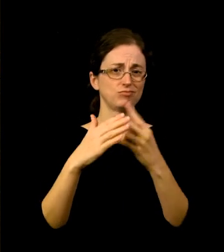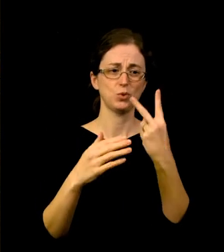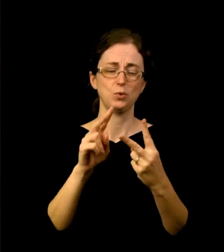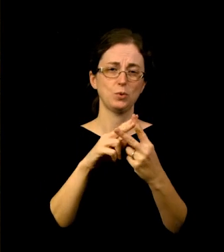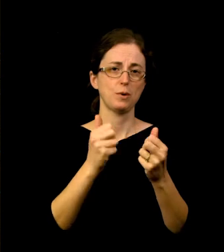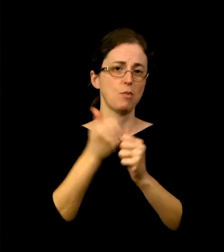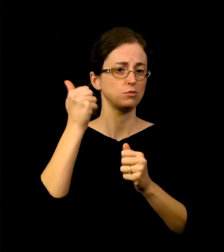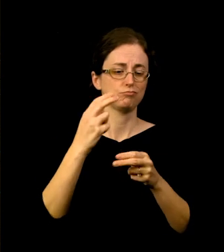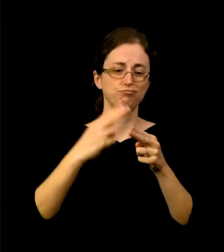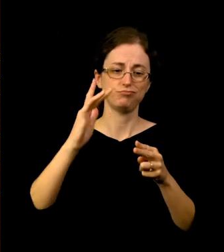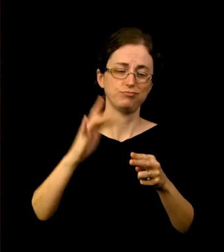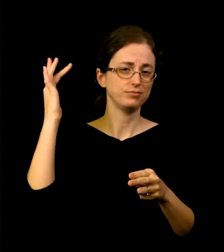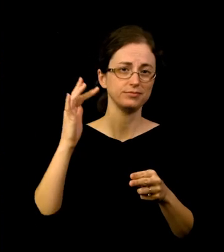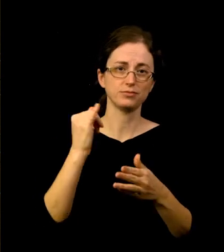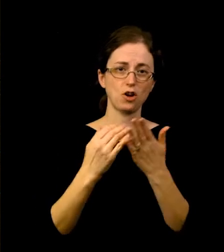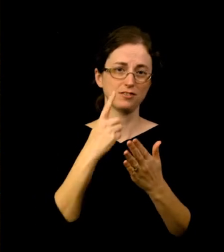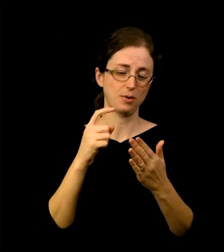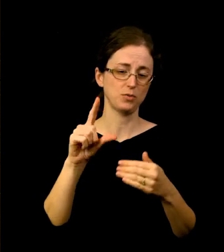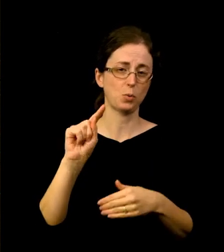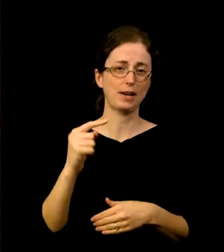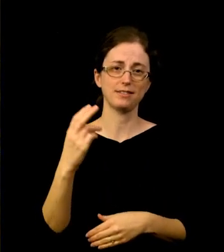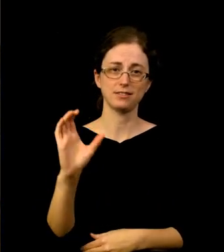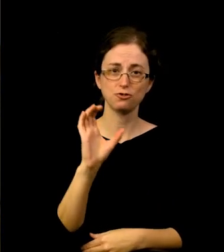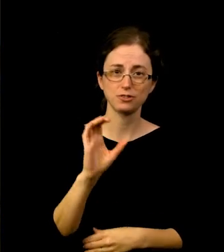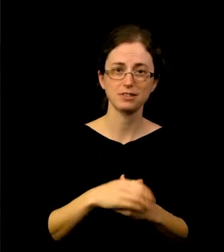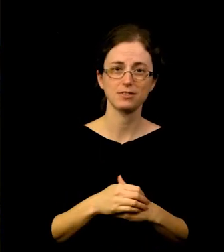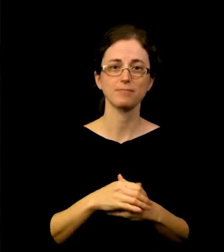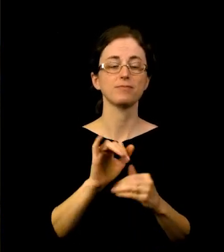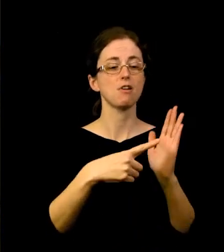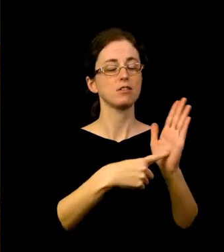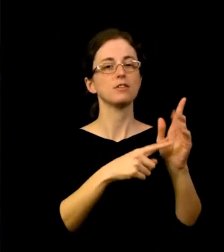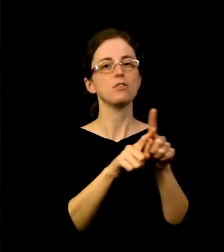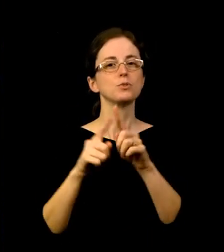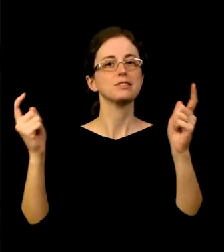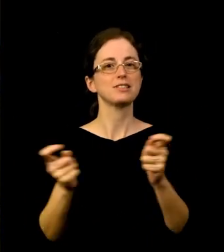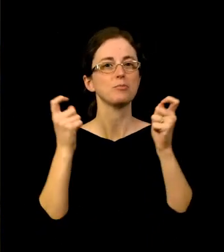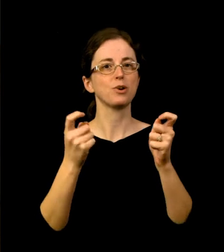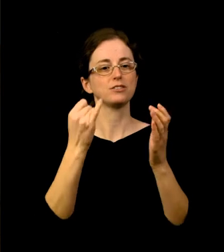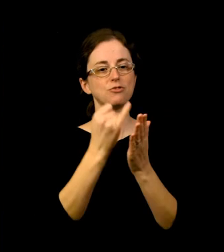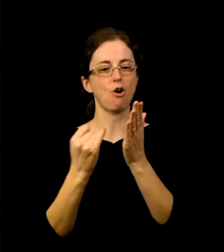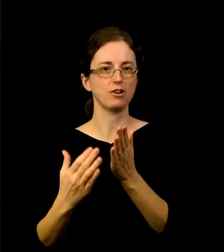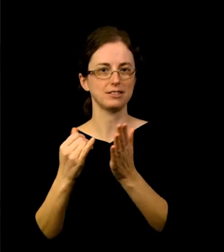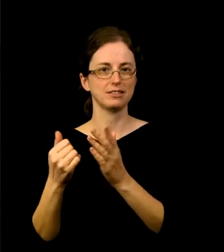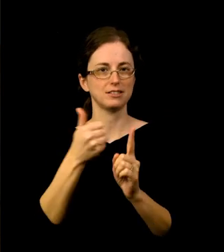The exhibition also celebrates the artists and their sense of community, it tells a story of innovation across artistic media,